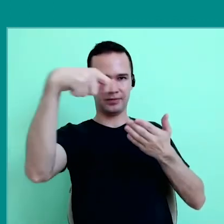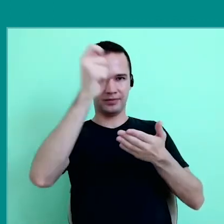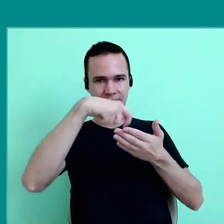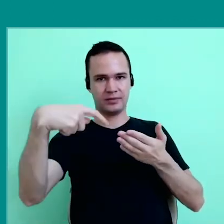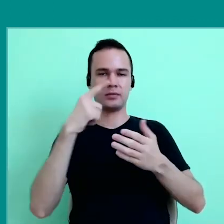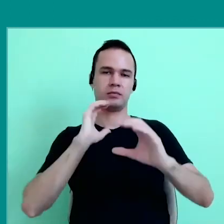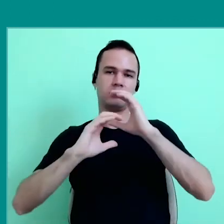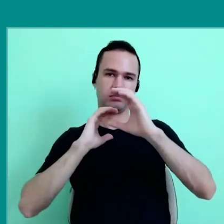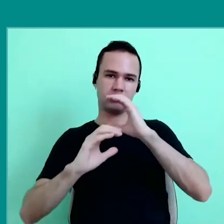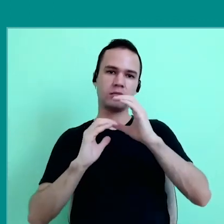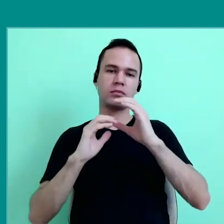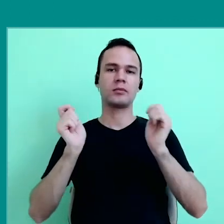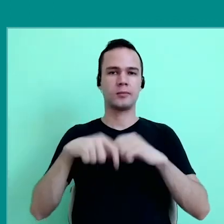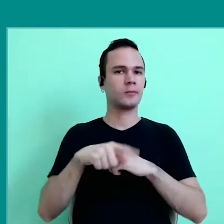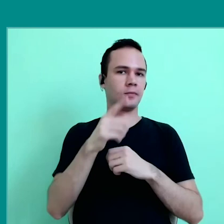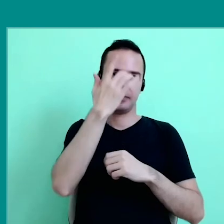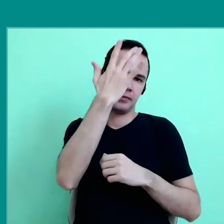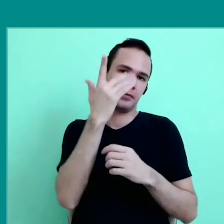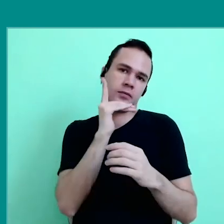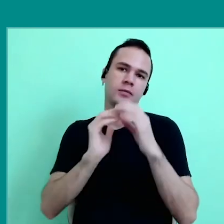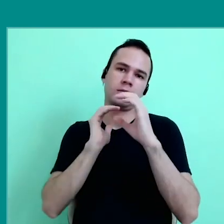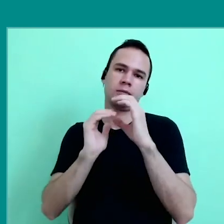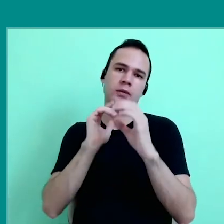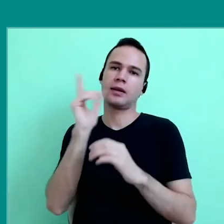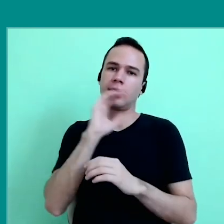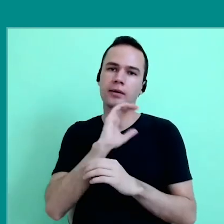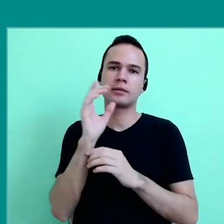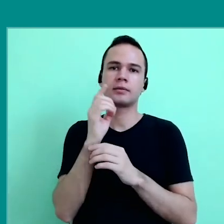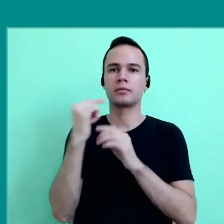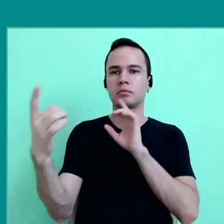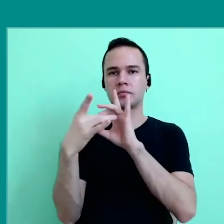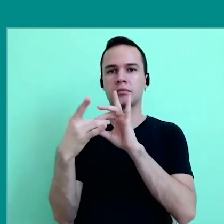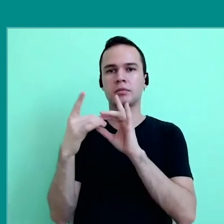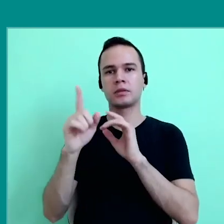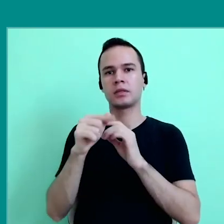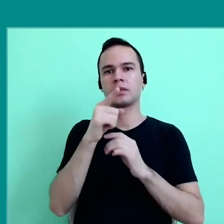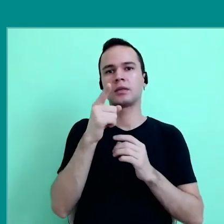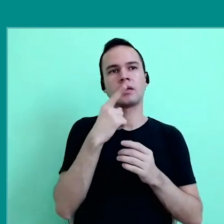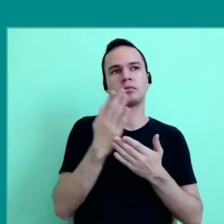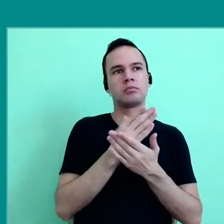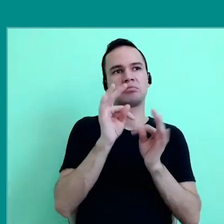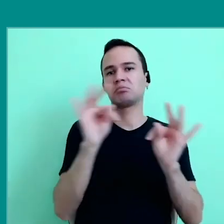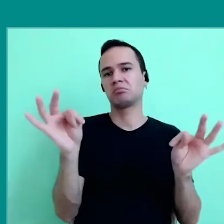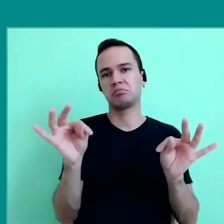Allows communication, it's accessible, it's a fast and synchronous communication, requires few requirements, we could say,